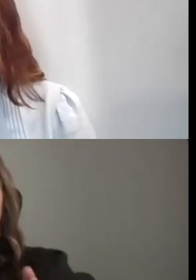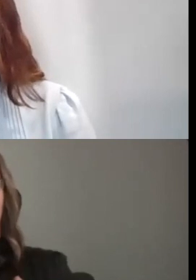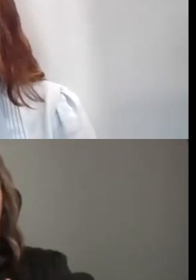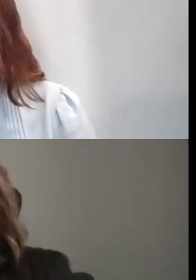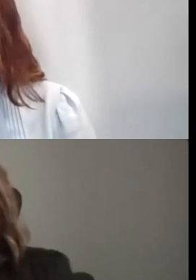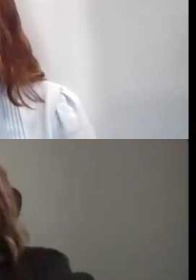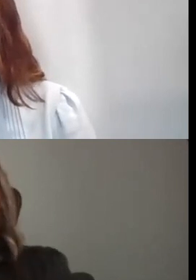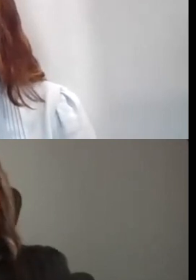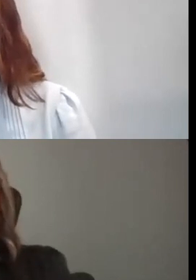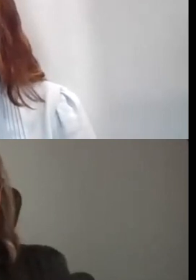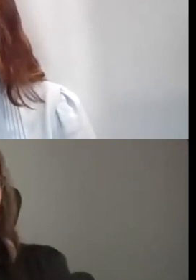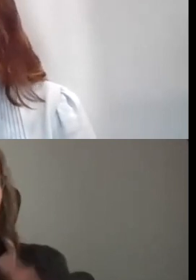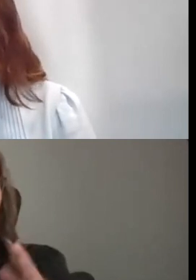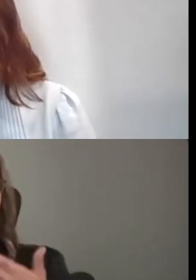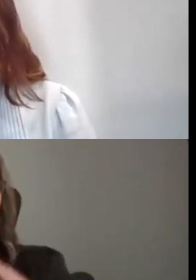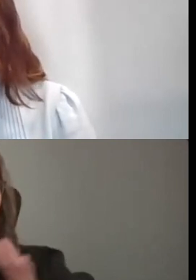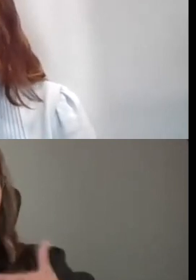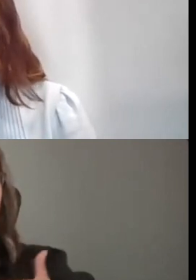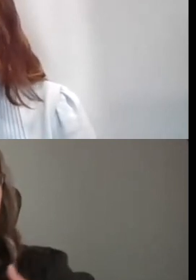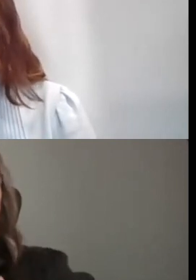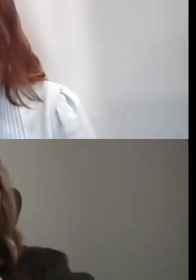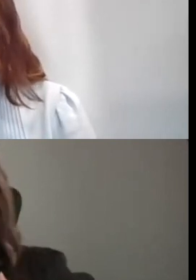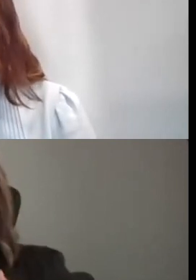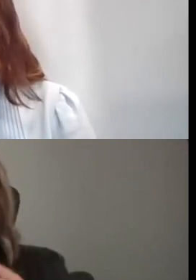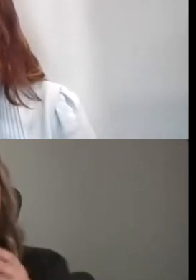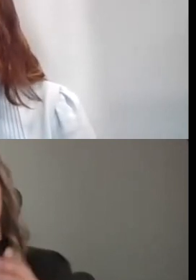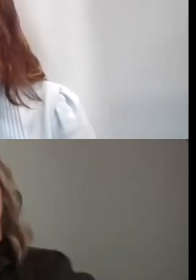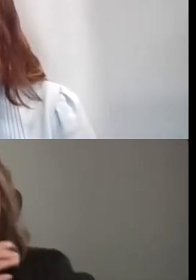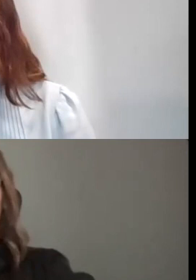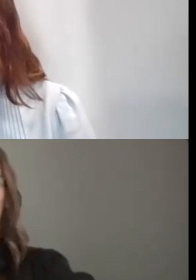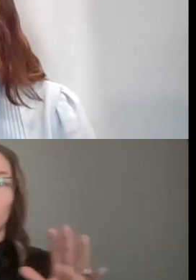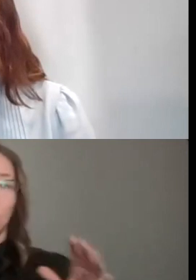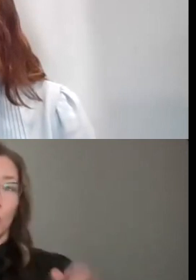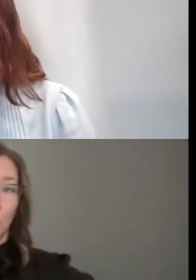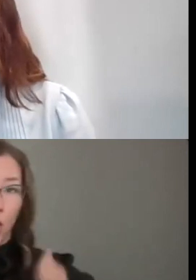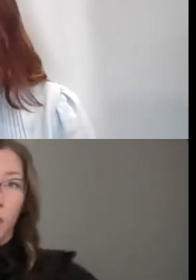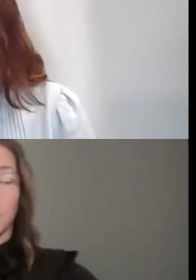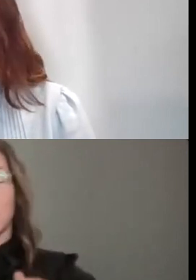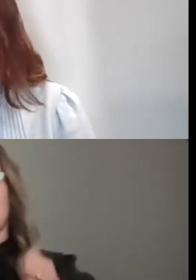RADIO BROADCASTS, FESTIVALS, CONCERTS, YOU KNOW, PERFORMANCES, PLAYS, EVEN POWWOWS.